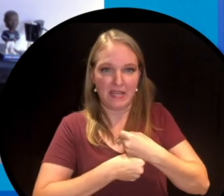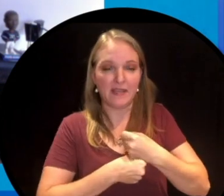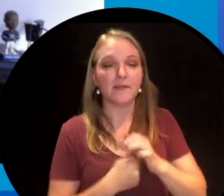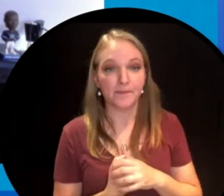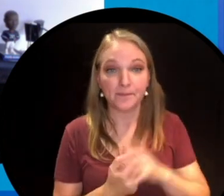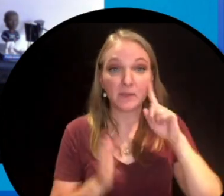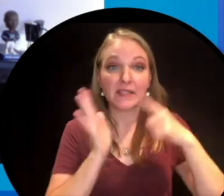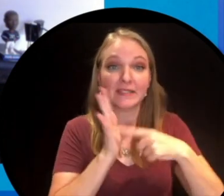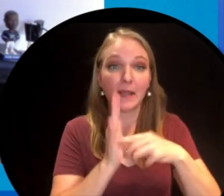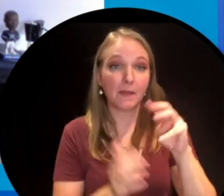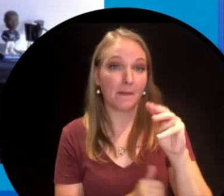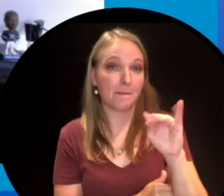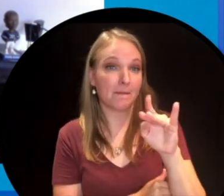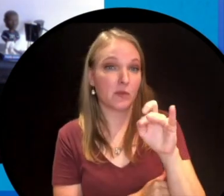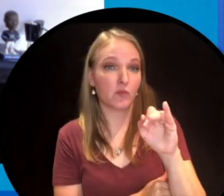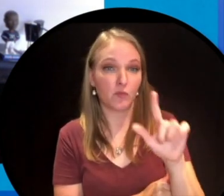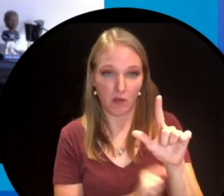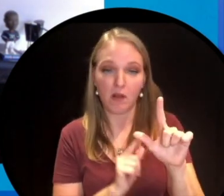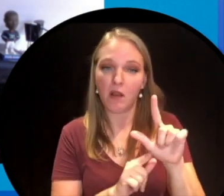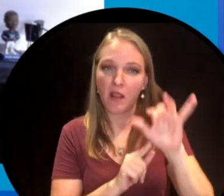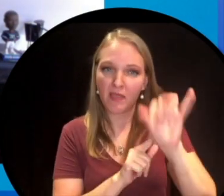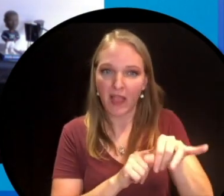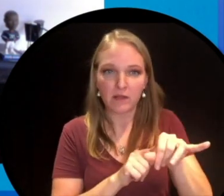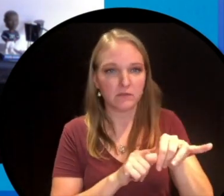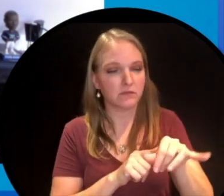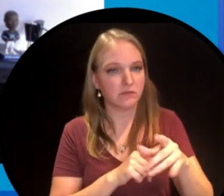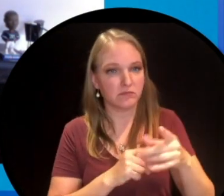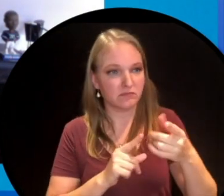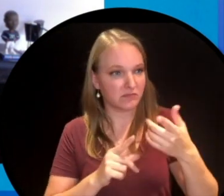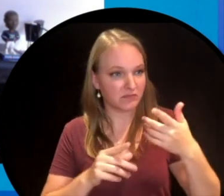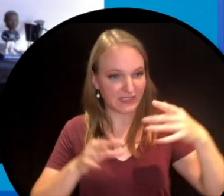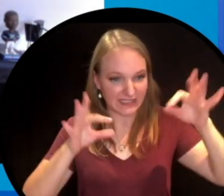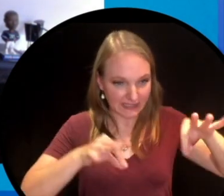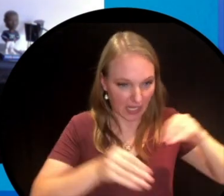So for example I mentioned minerals. They're behind all sorts of things like the dyes and our